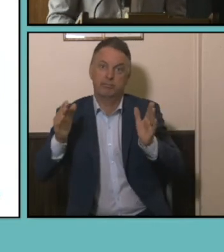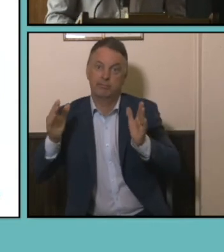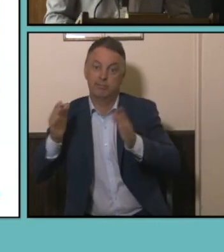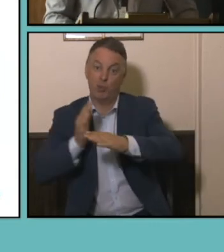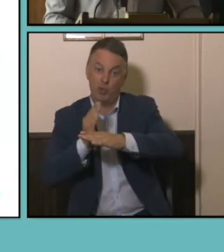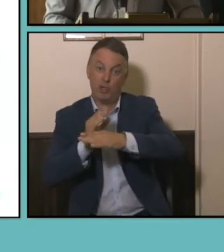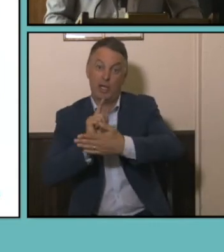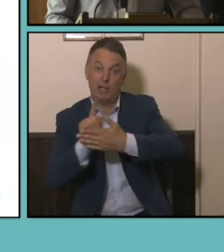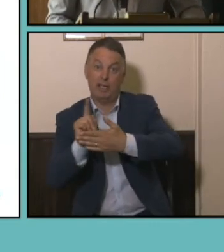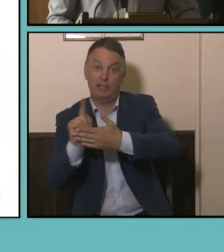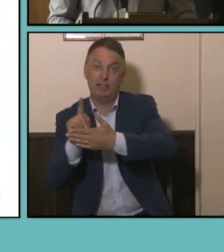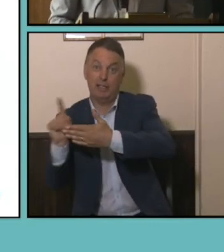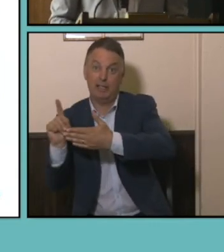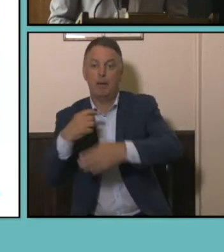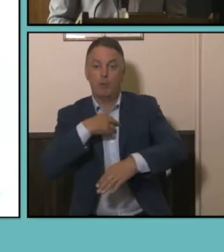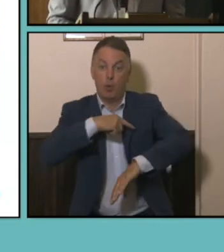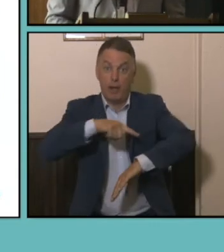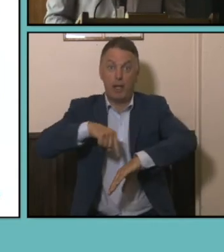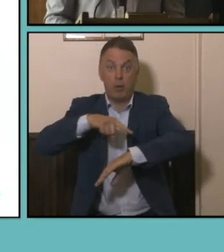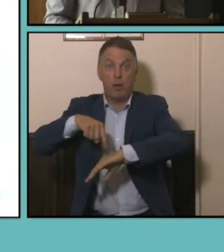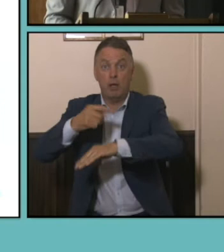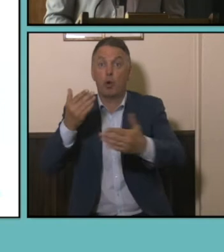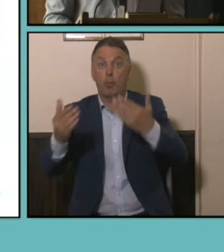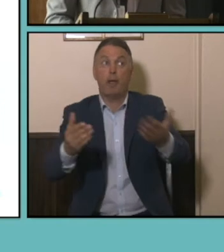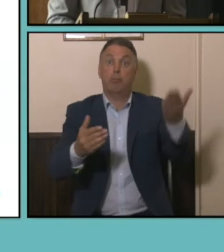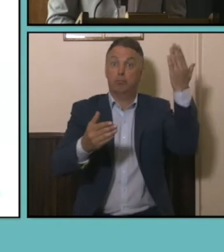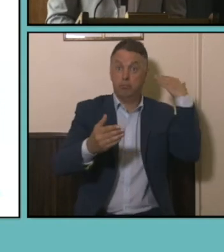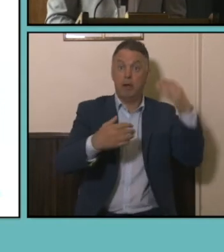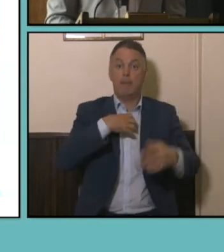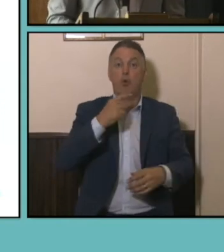than they have in previous Censuses, so more than half of Australians report in